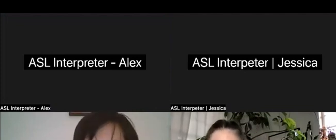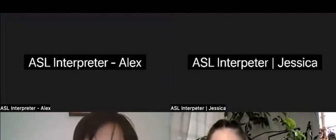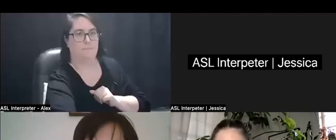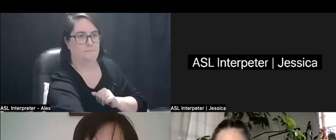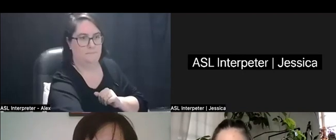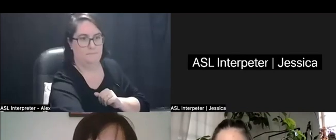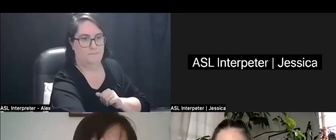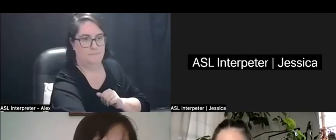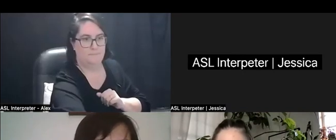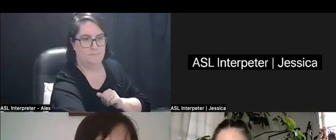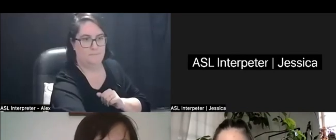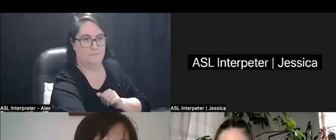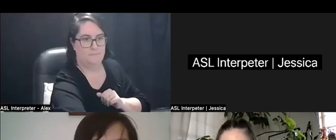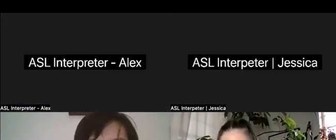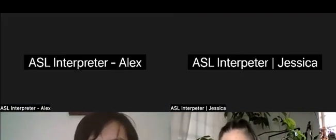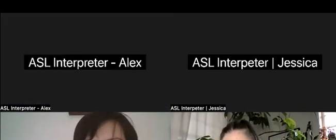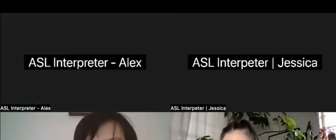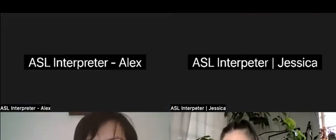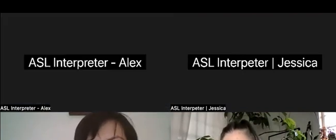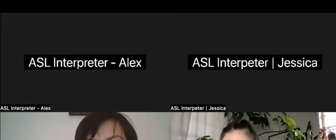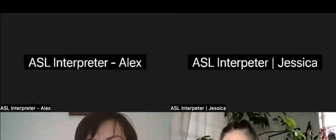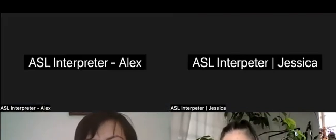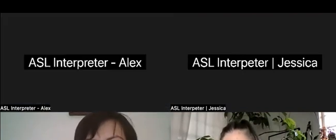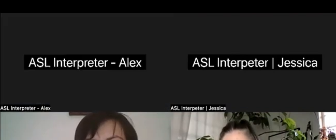Okay, 1, 2, 3, smile.